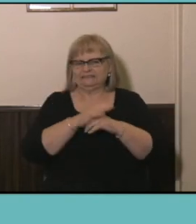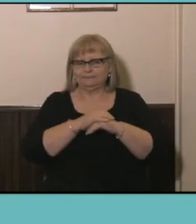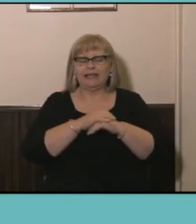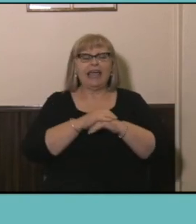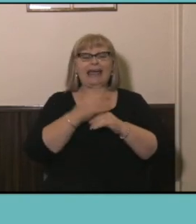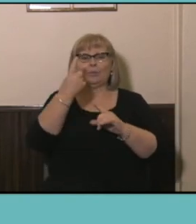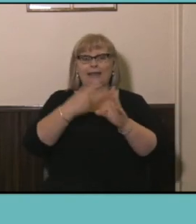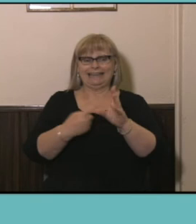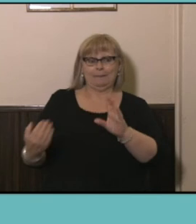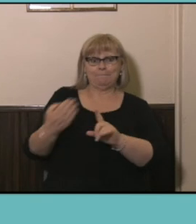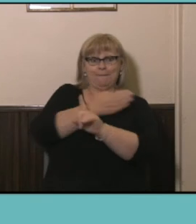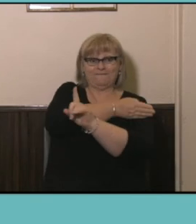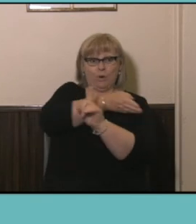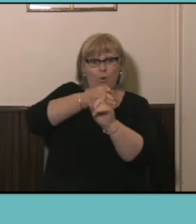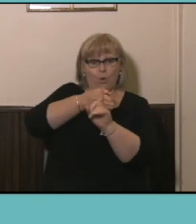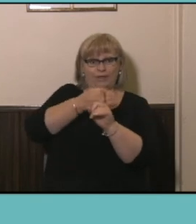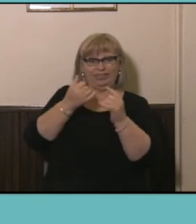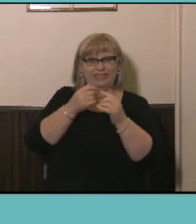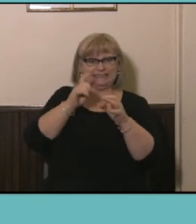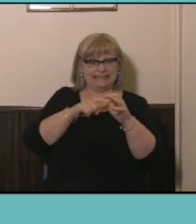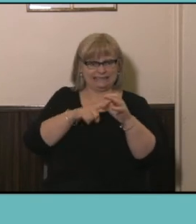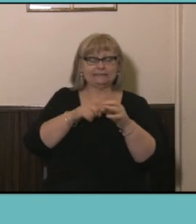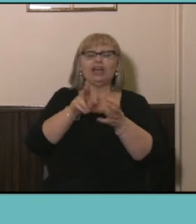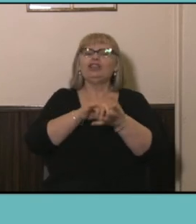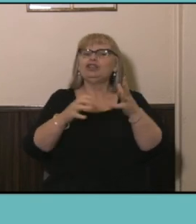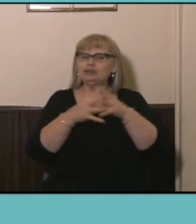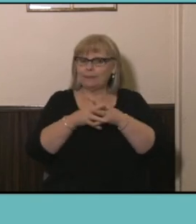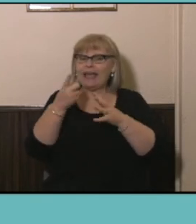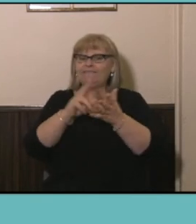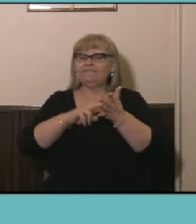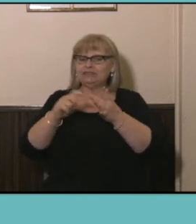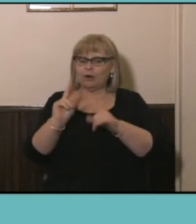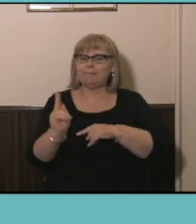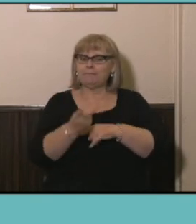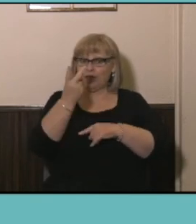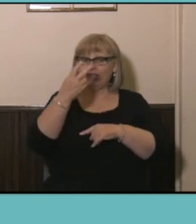the 2016 Census night New South Wales and Victoria had the highest migration